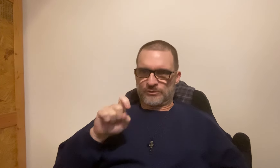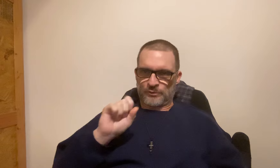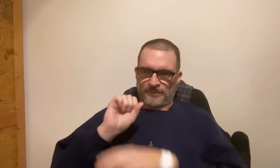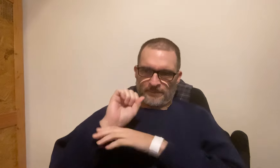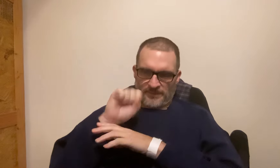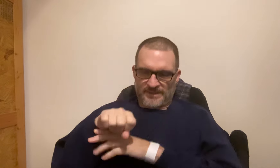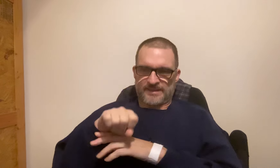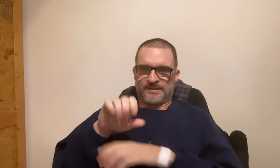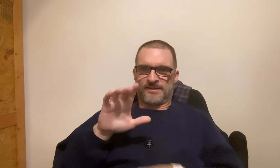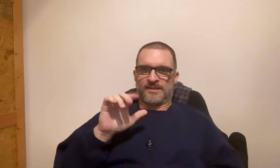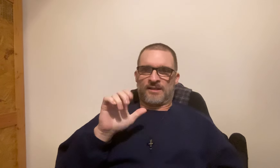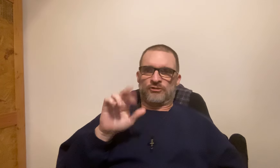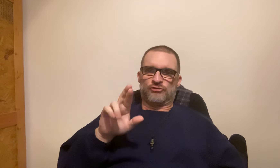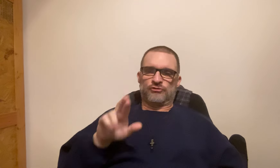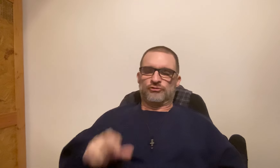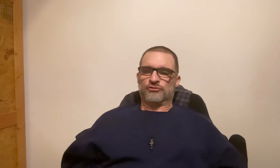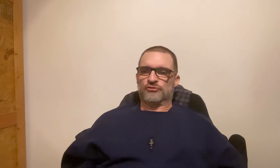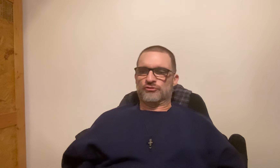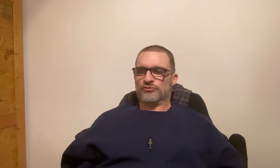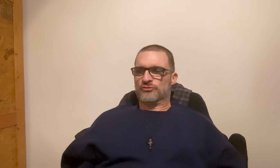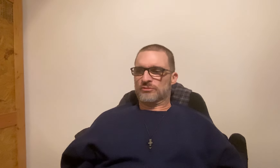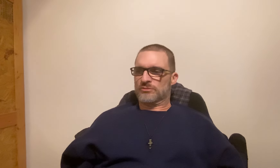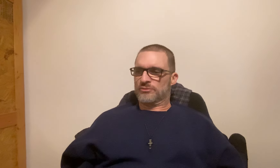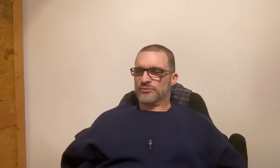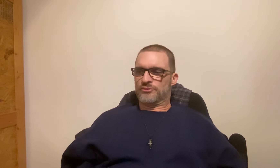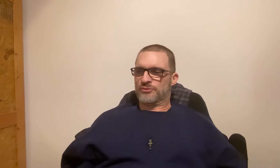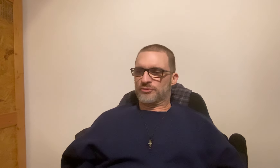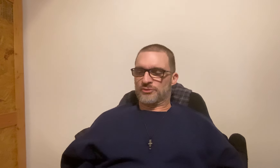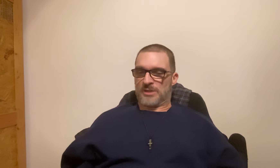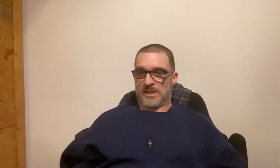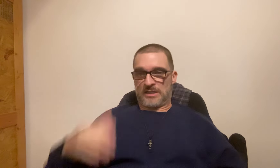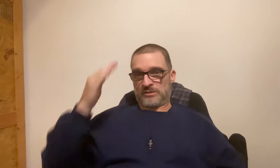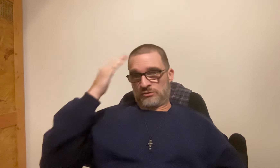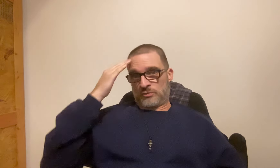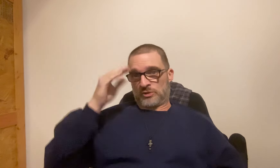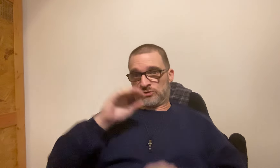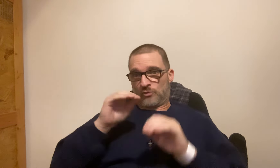We need to beat the cancer. *whew*